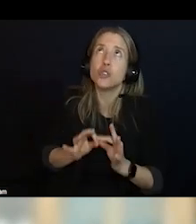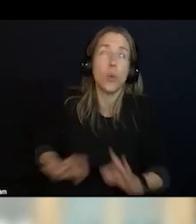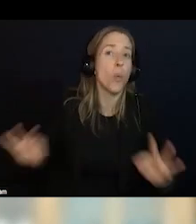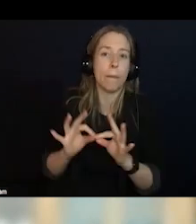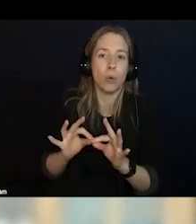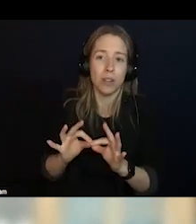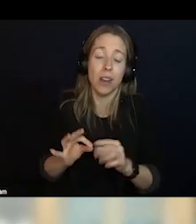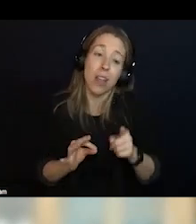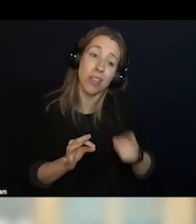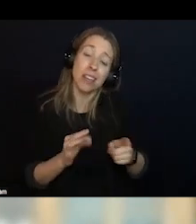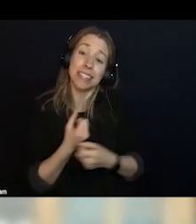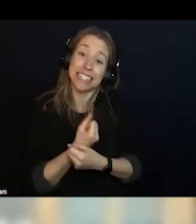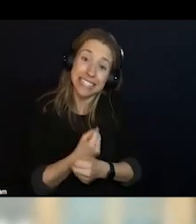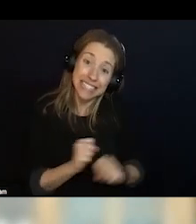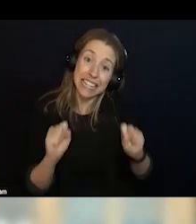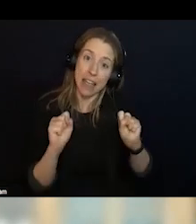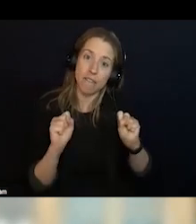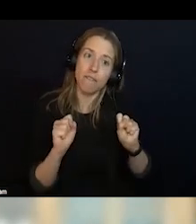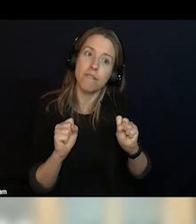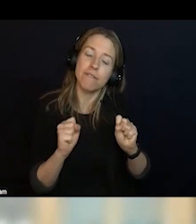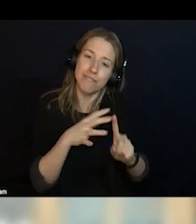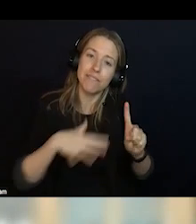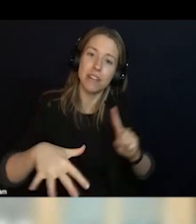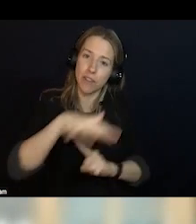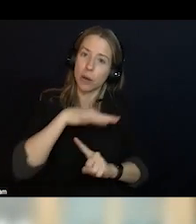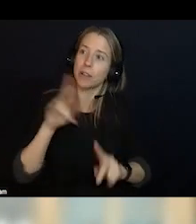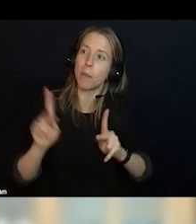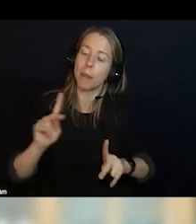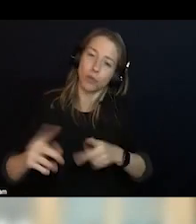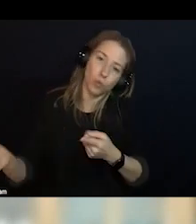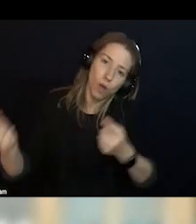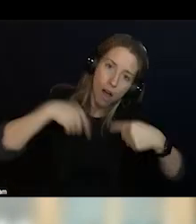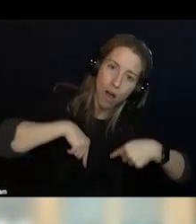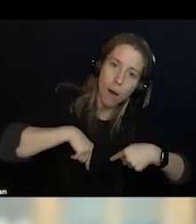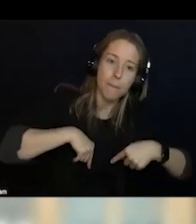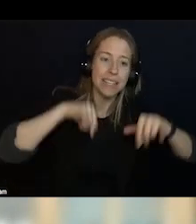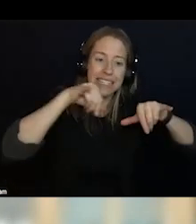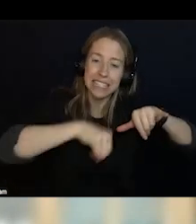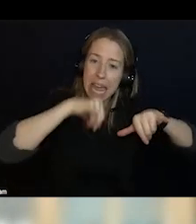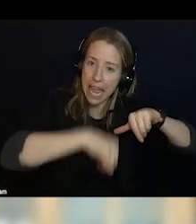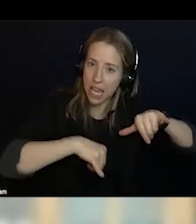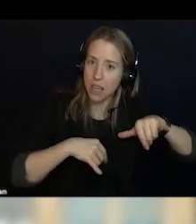IN MY VIEW, AND I HOPE IT CONTINUES TO BE, PART OF THE CRISIS RECEIVING PROCESS